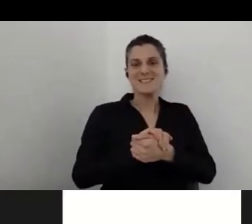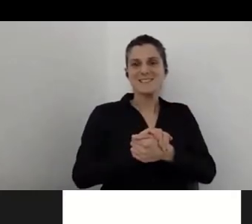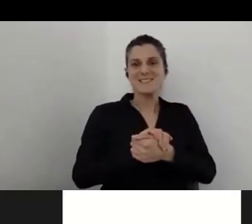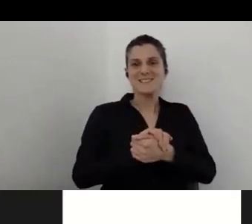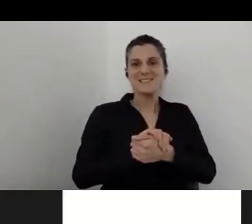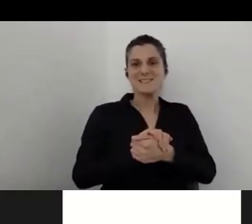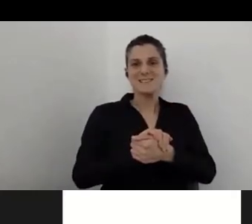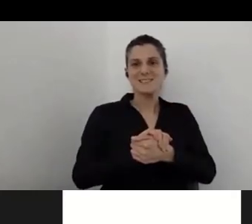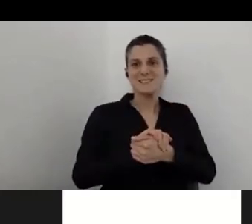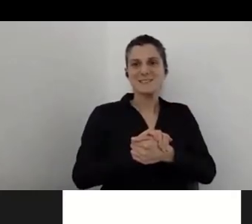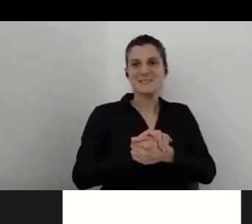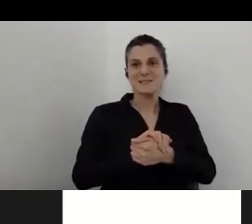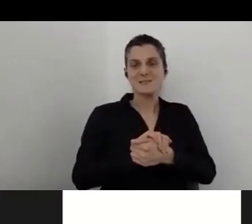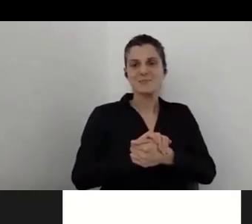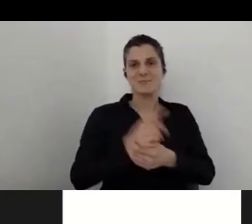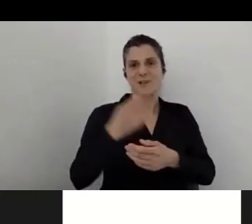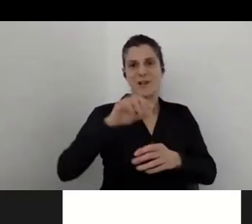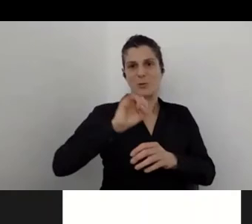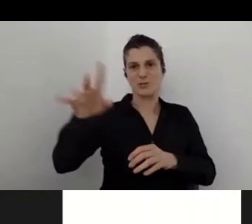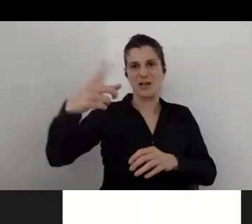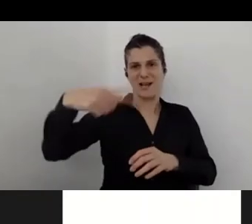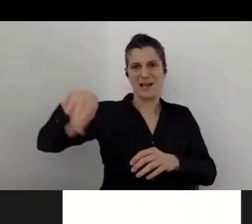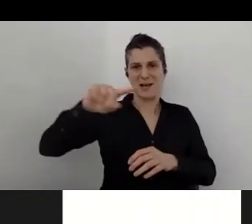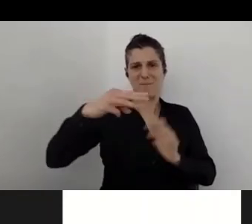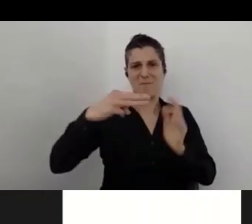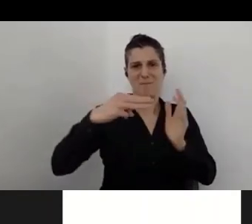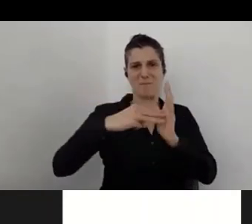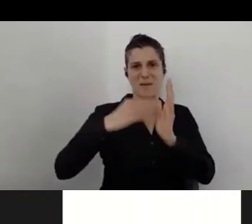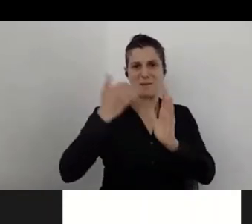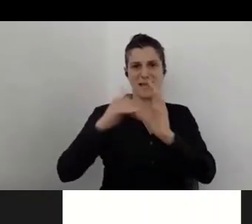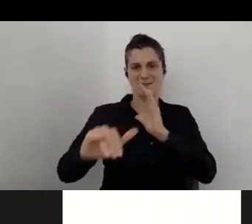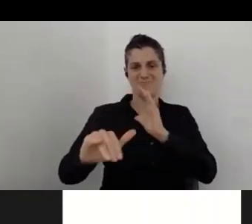We will send you in the mail the video so you can see